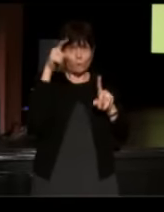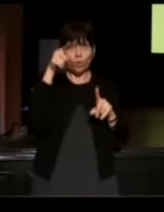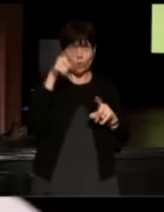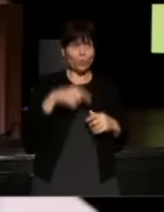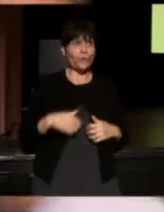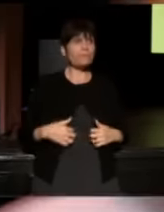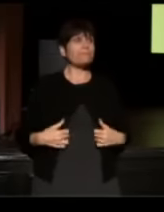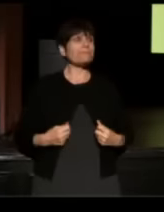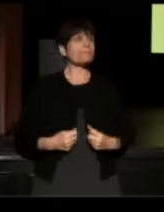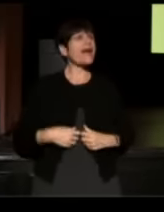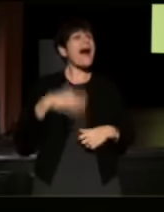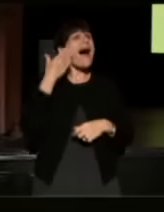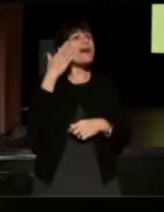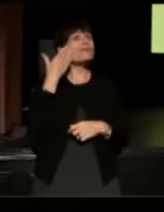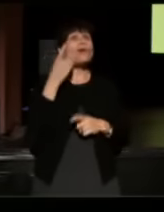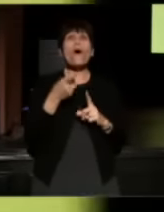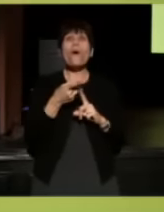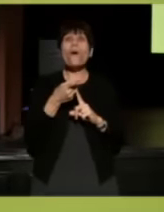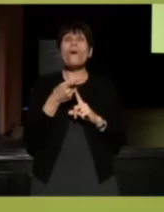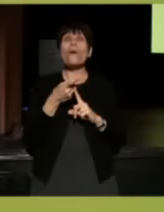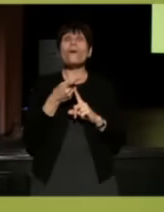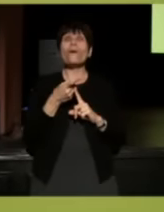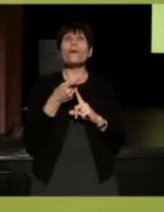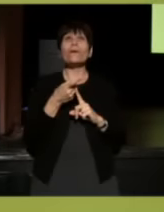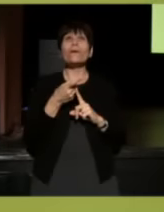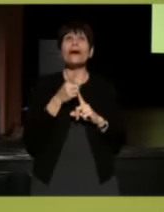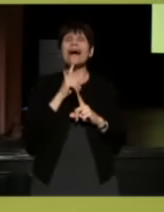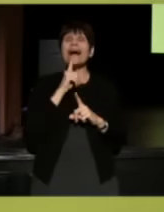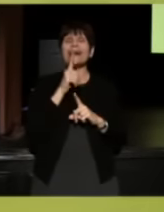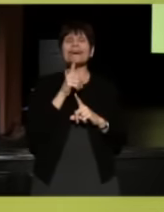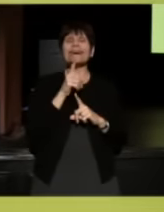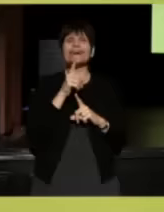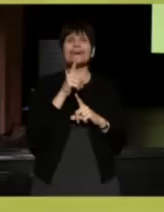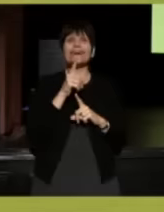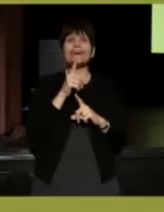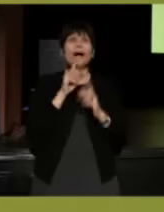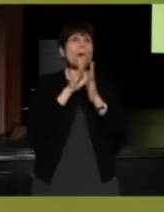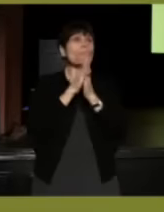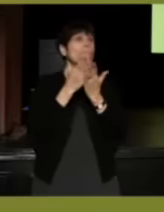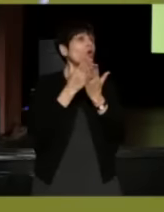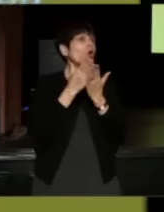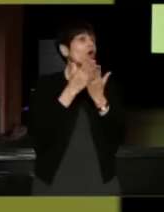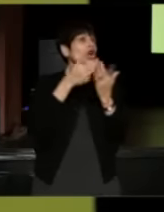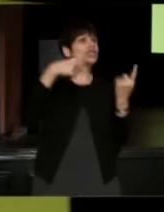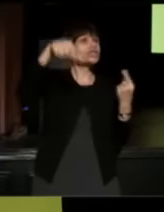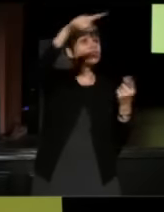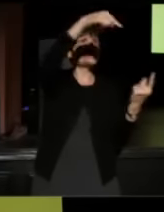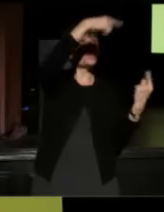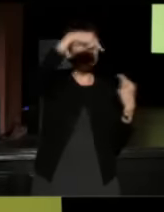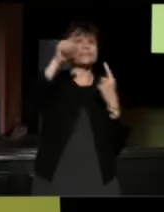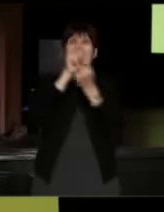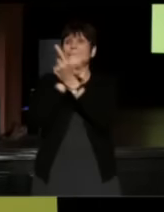and I don't know if-- When I go on book tour sometimes I meet people from Story Corps Stories